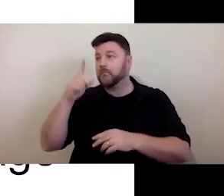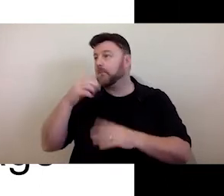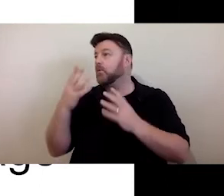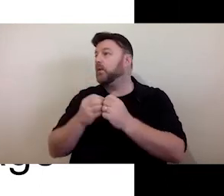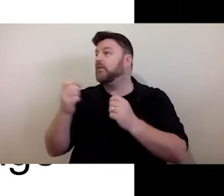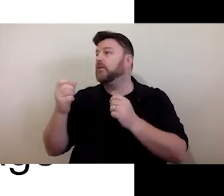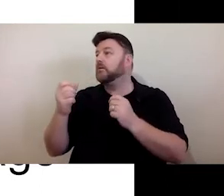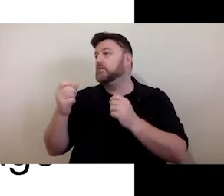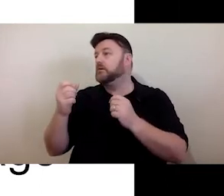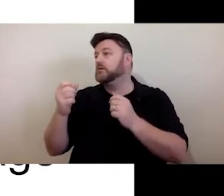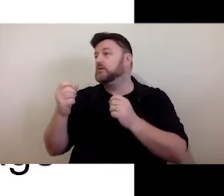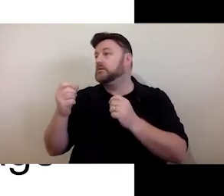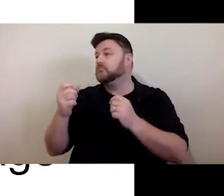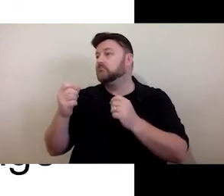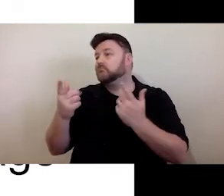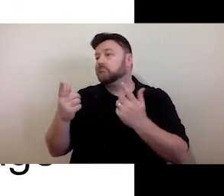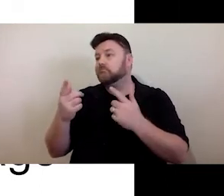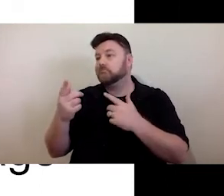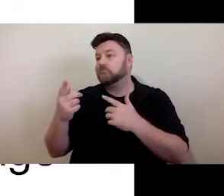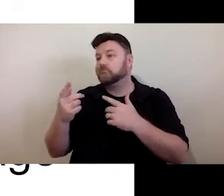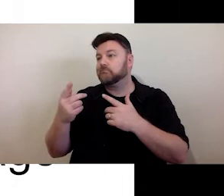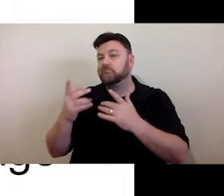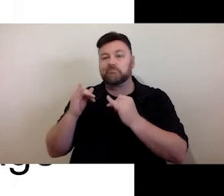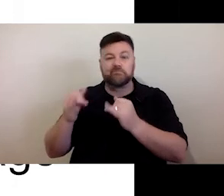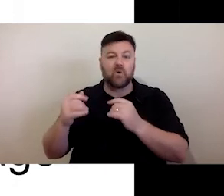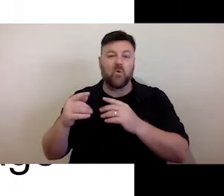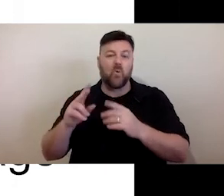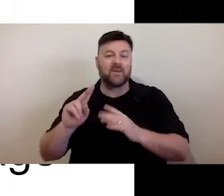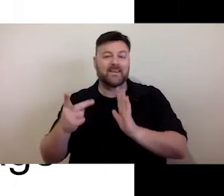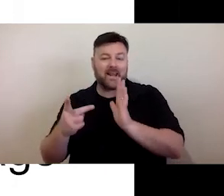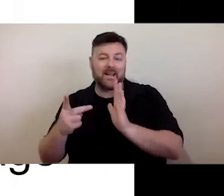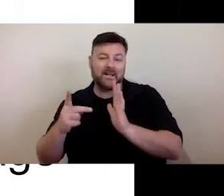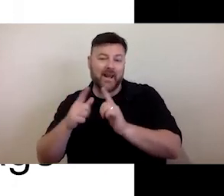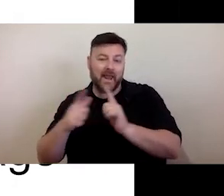as a second language, and also various stages of disability. But